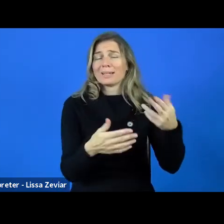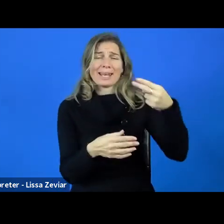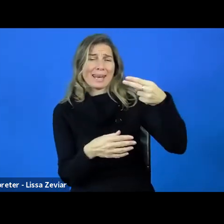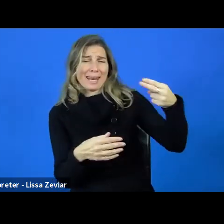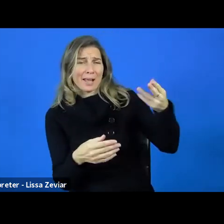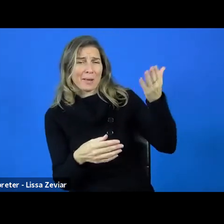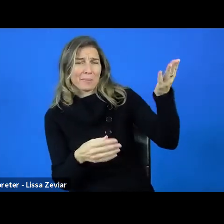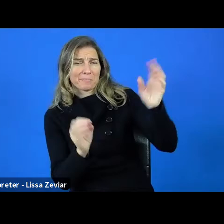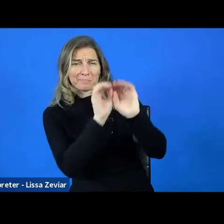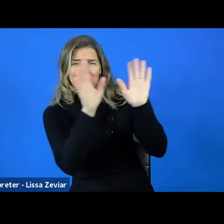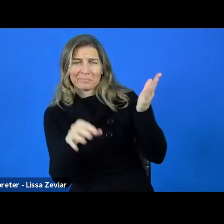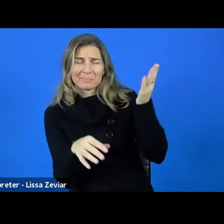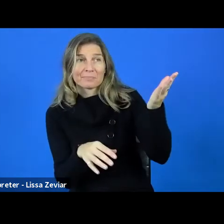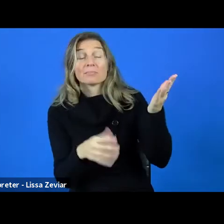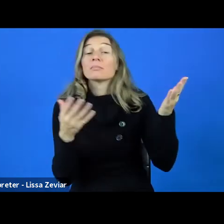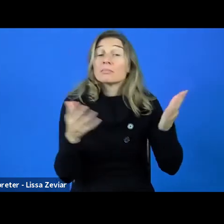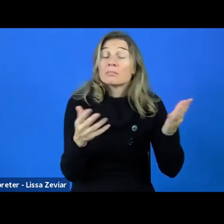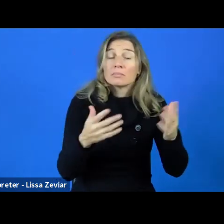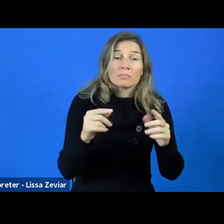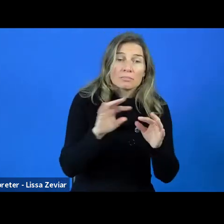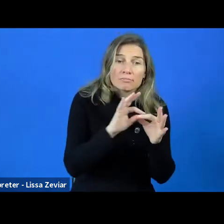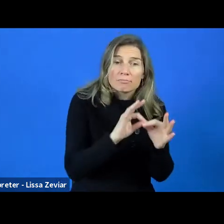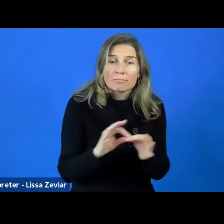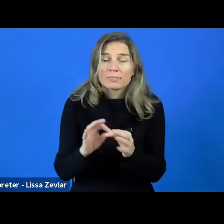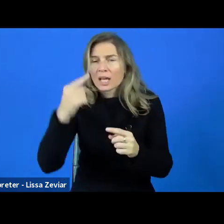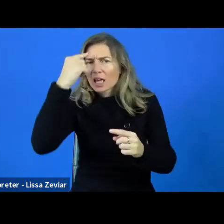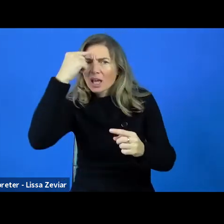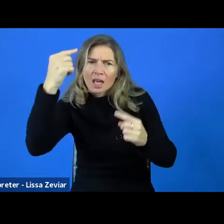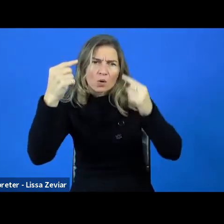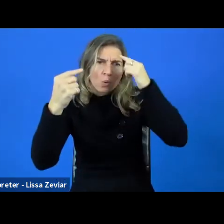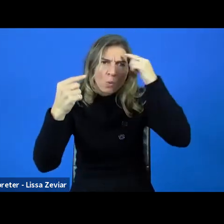It's about innovation and infrastructure in the digital sector.